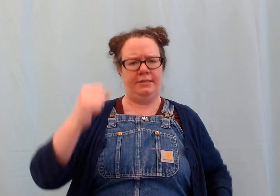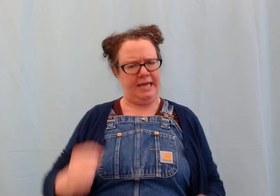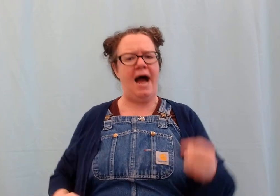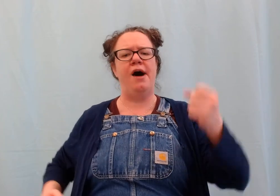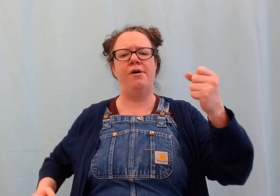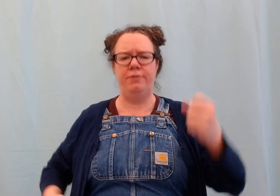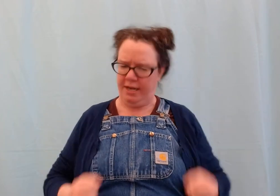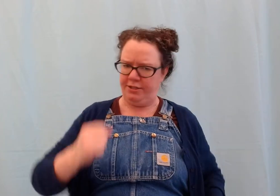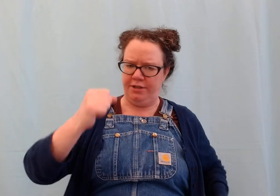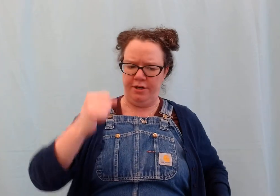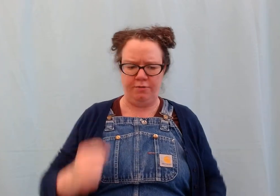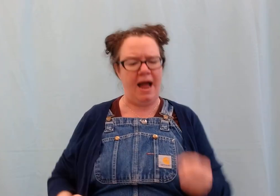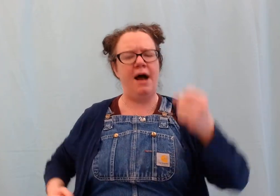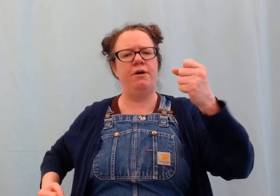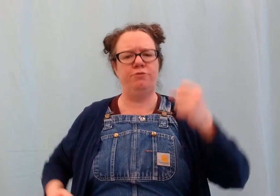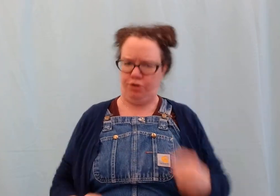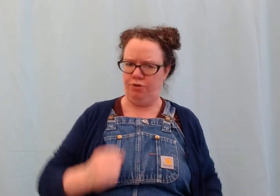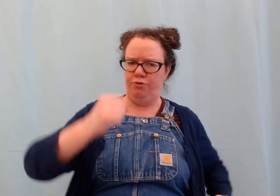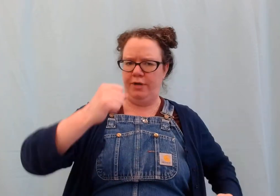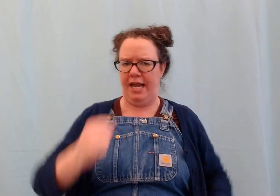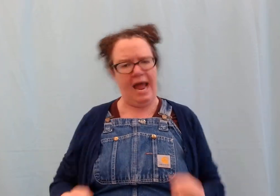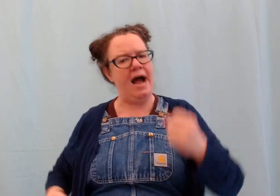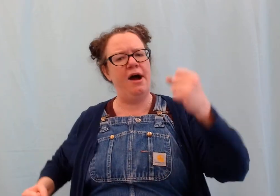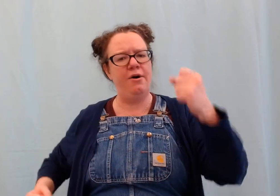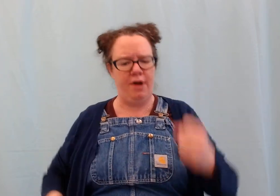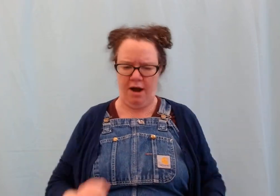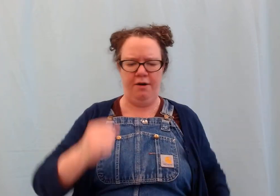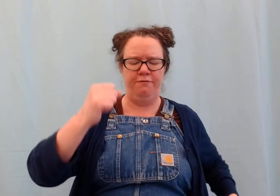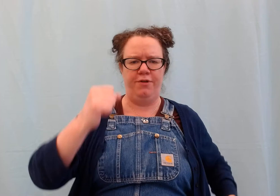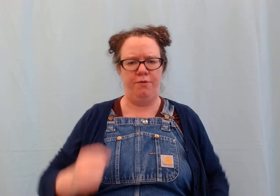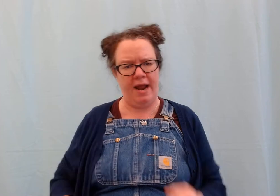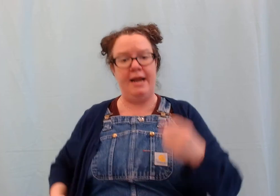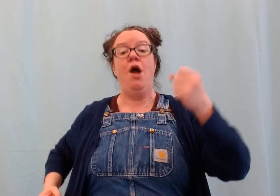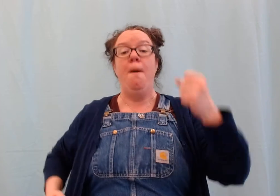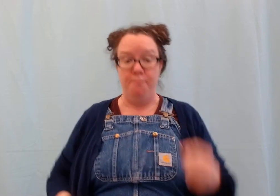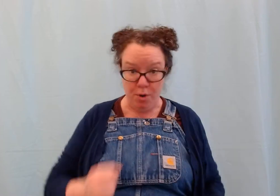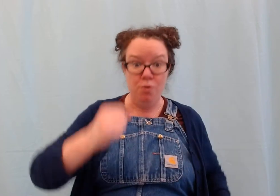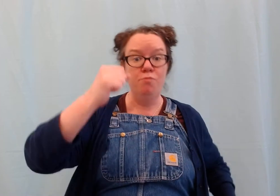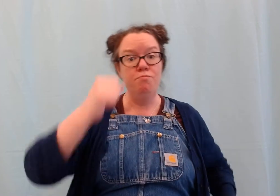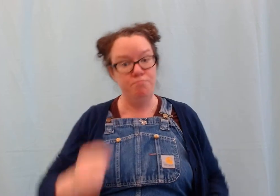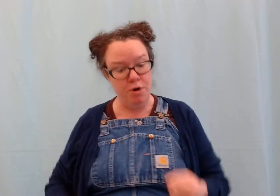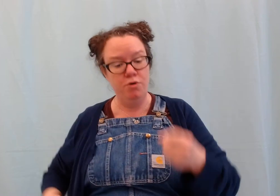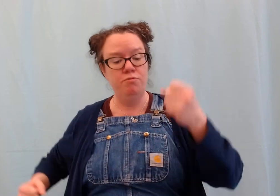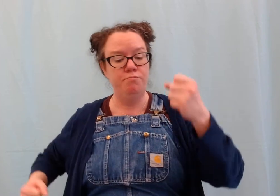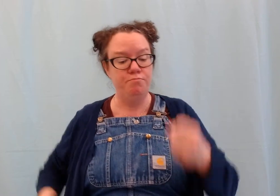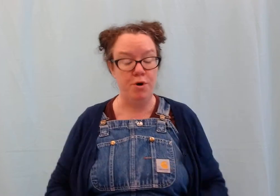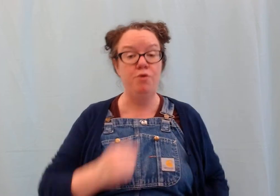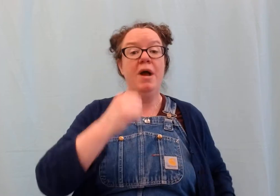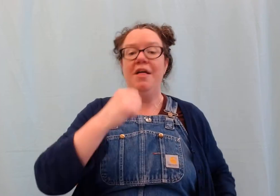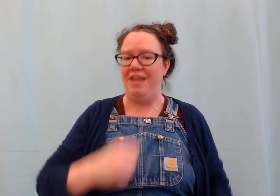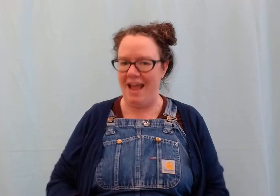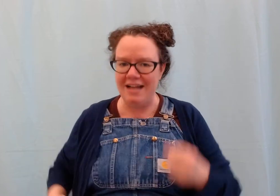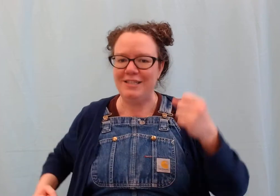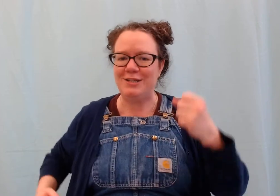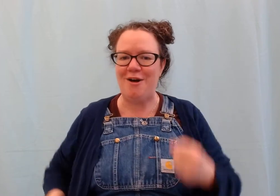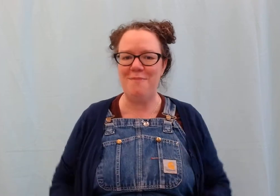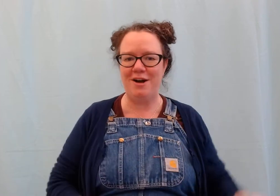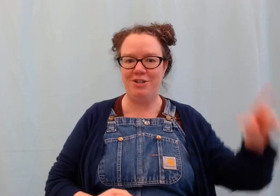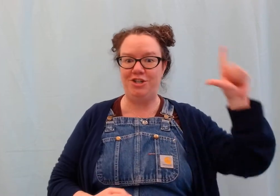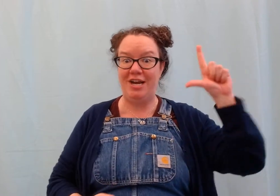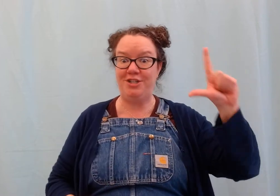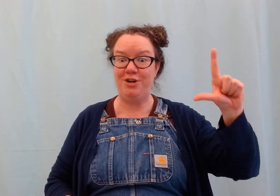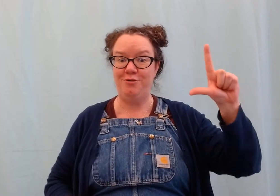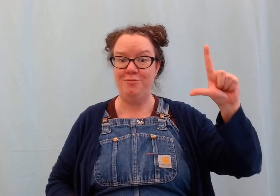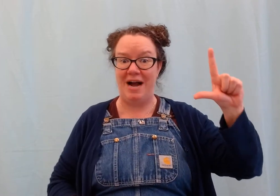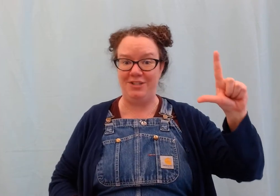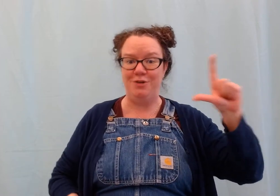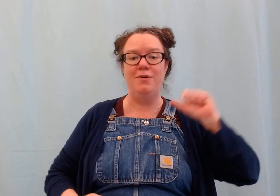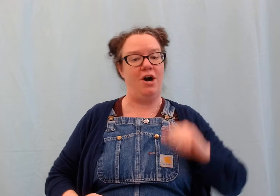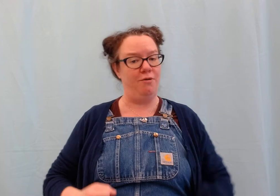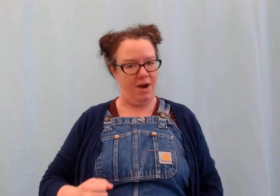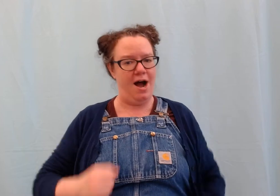#down into the ground to get out of the rain. Boom, boom, boom. The ants go marching two by two. Hurrah